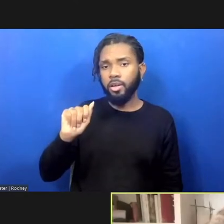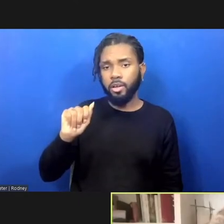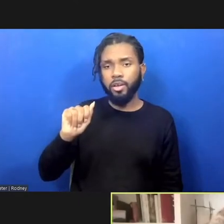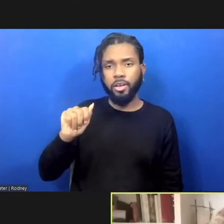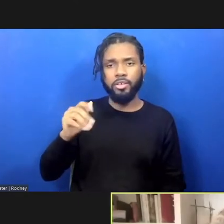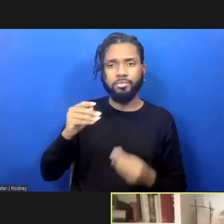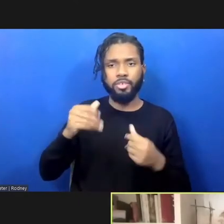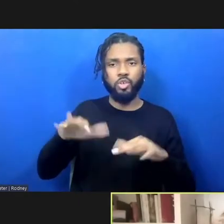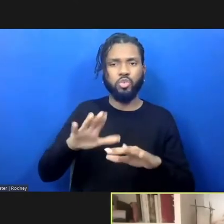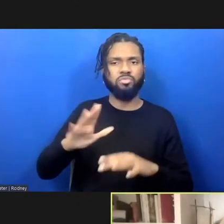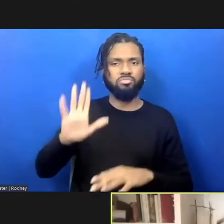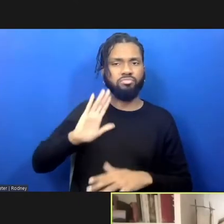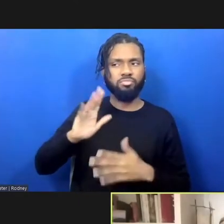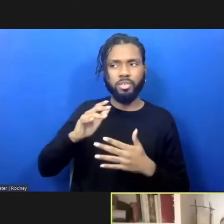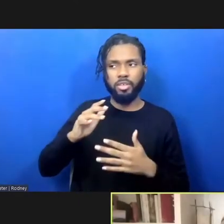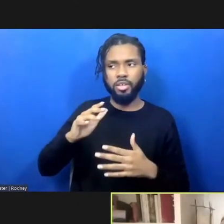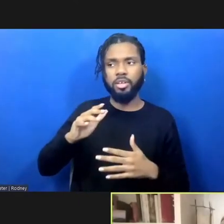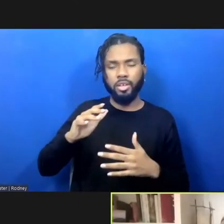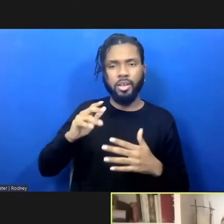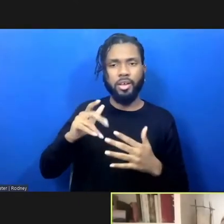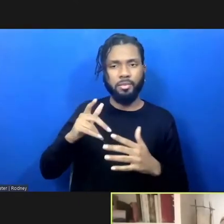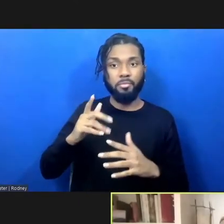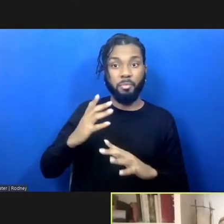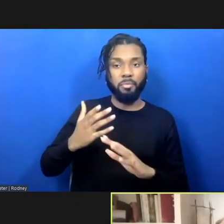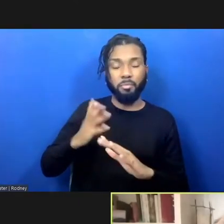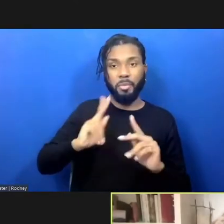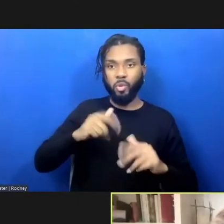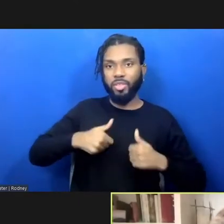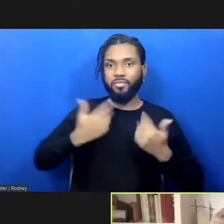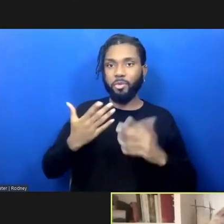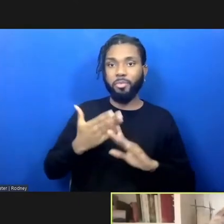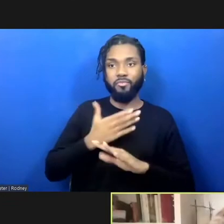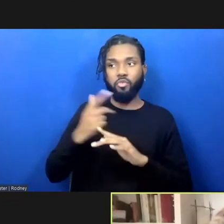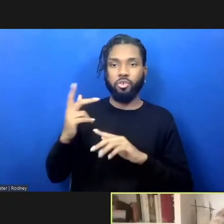that lived here prior to colonization, and I need to start by naming Indigenous